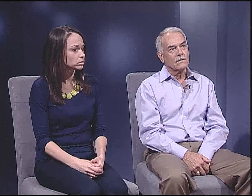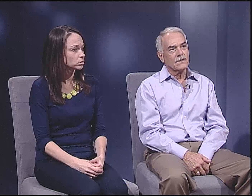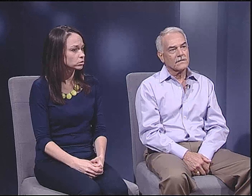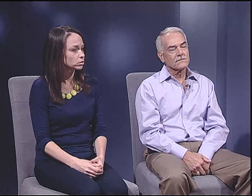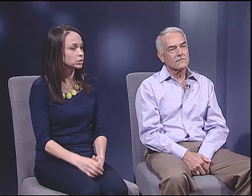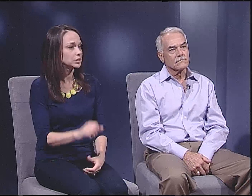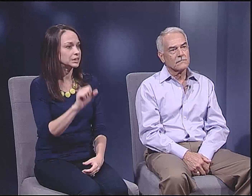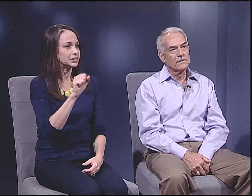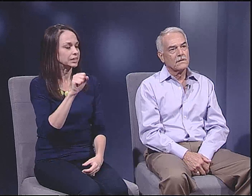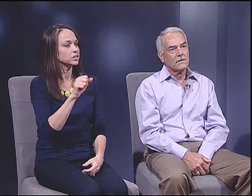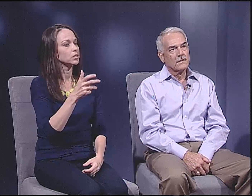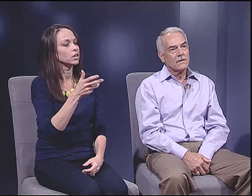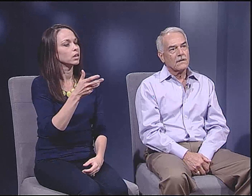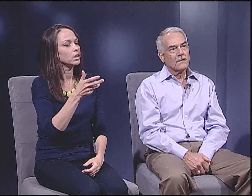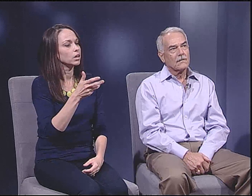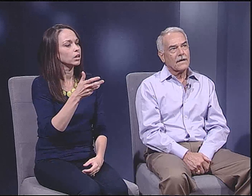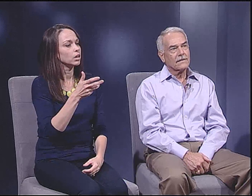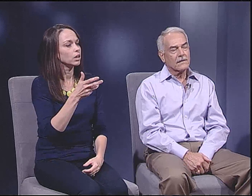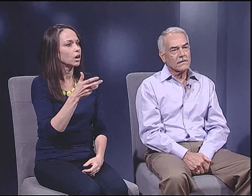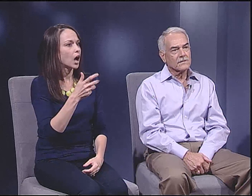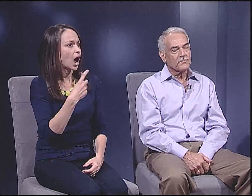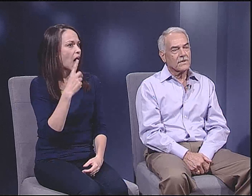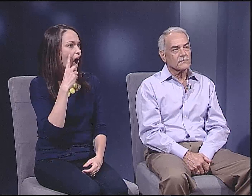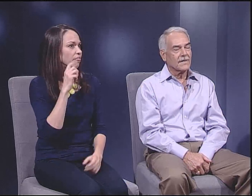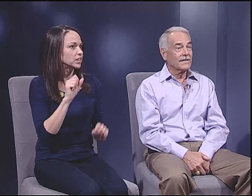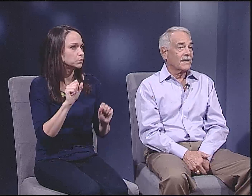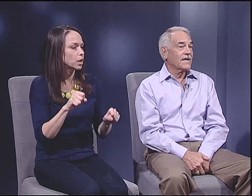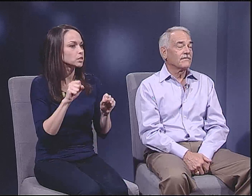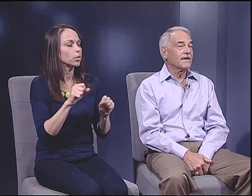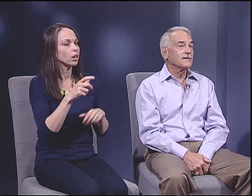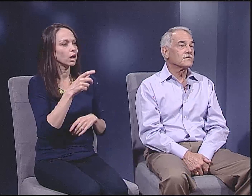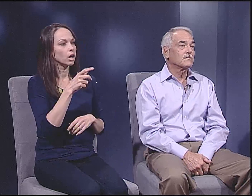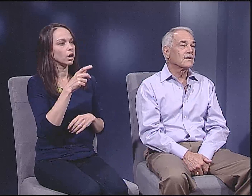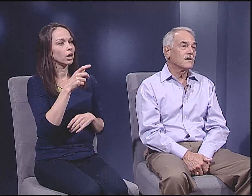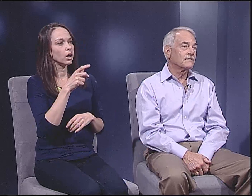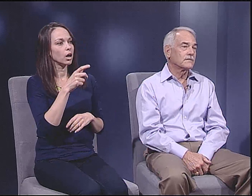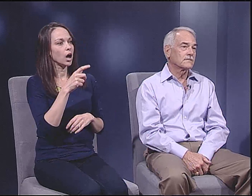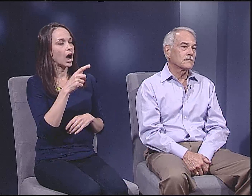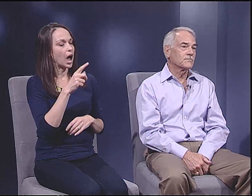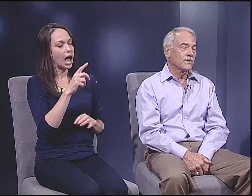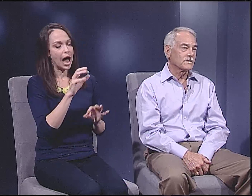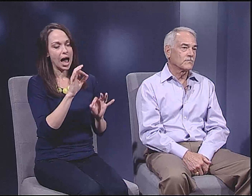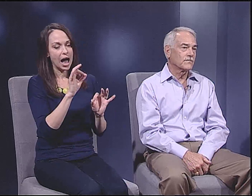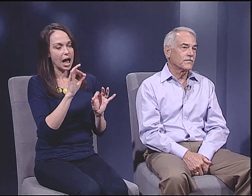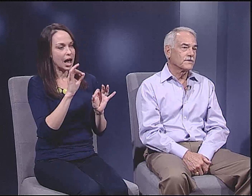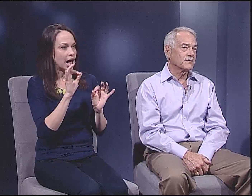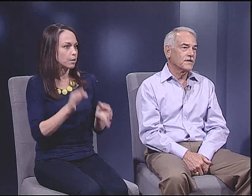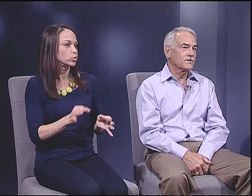Yes. I think it is possible. I have absolute confidence that it's possible for this nation